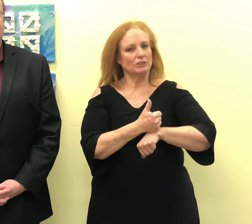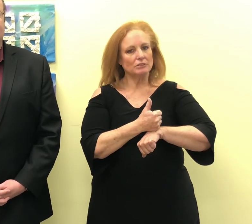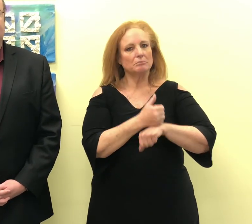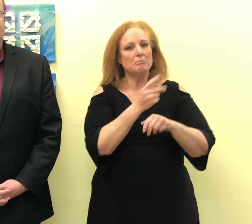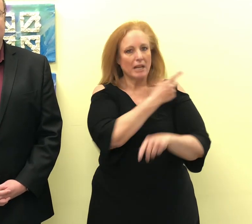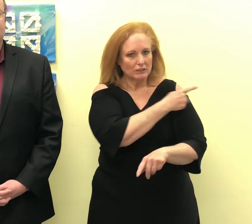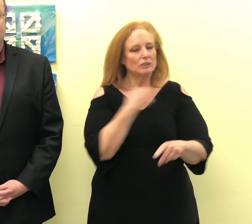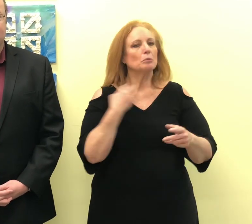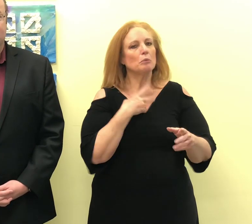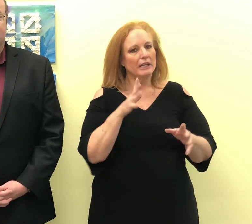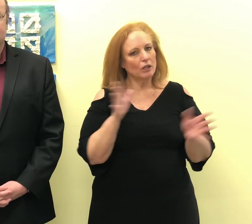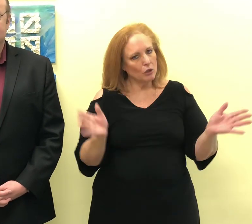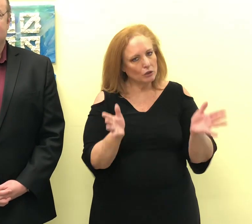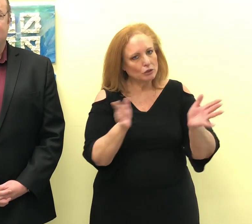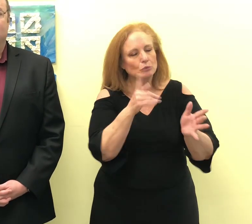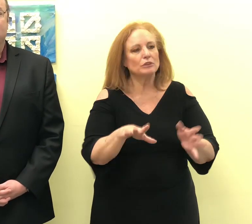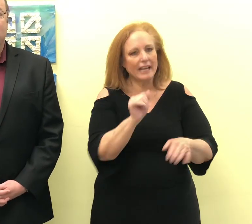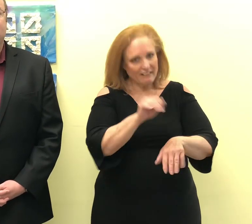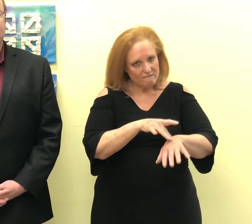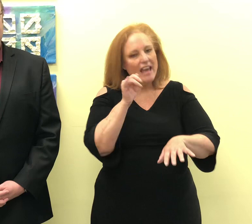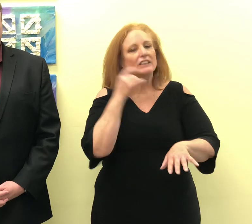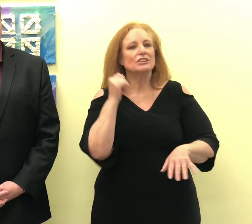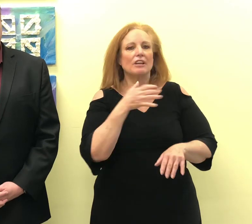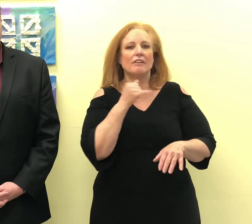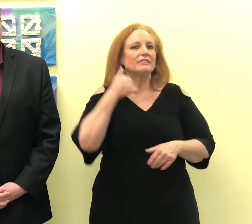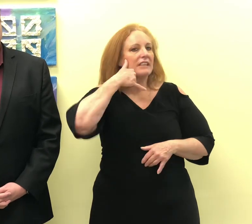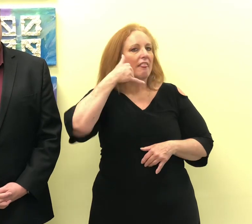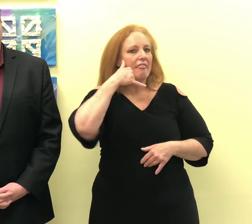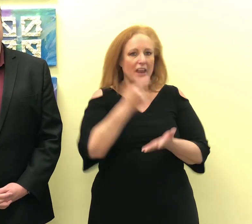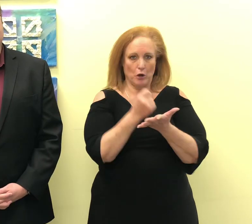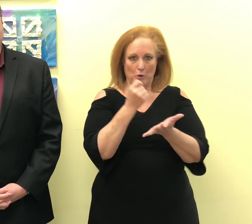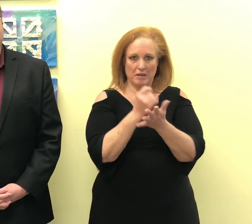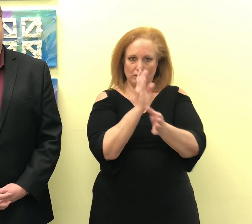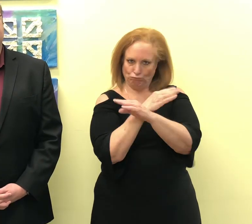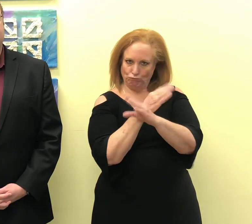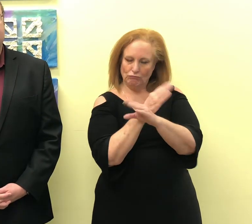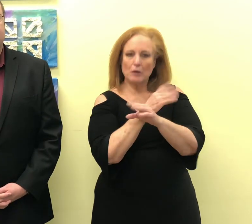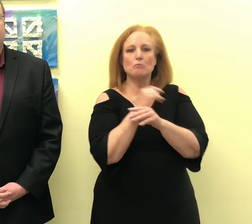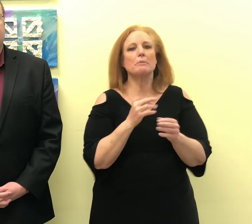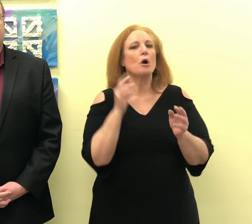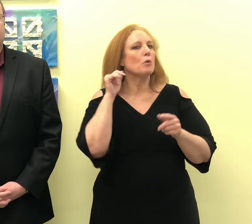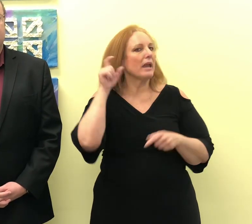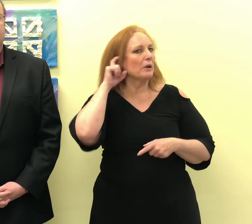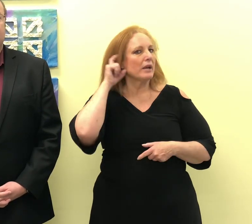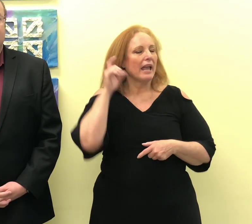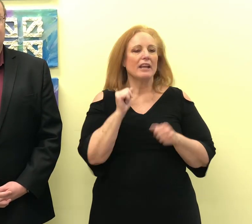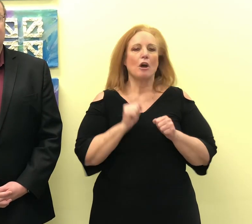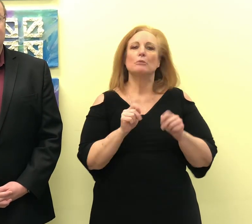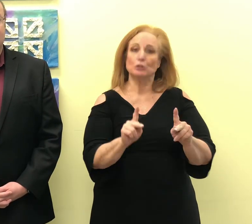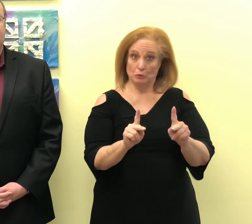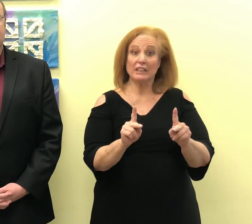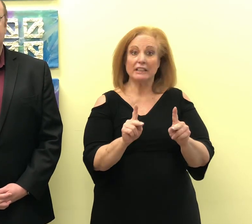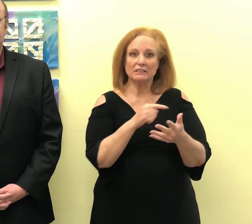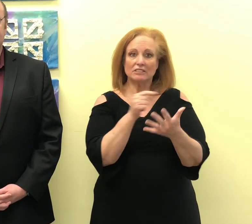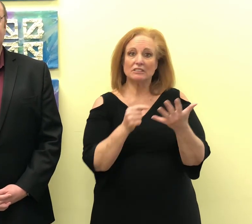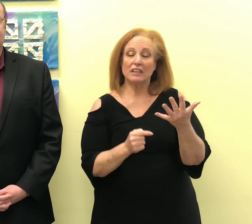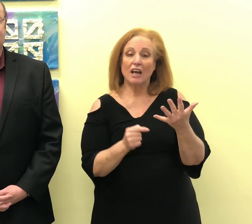teletherapy services and remote hearing aid opportunities. In addition to the CDC